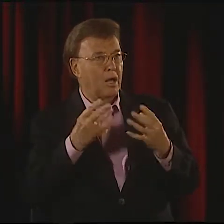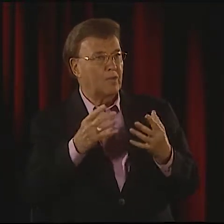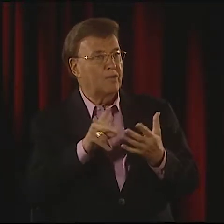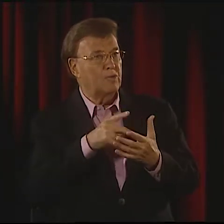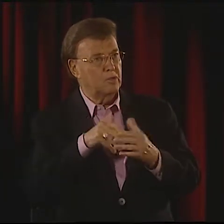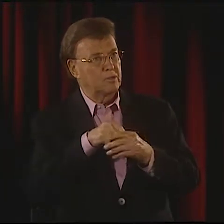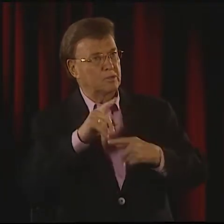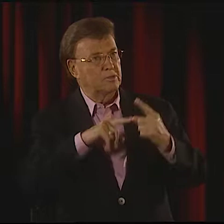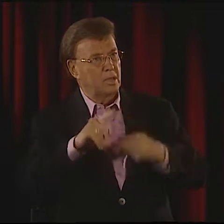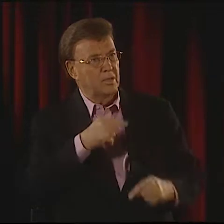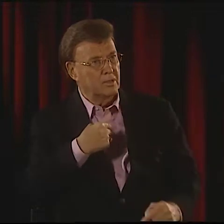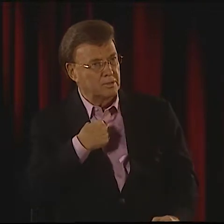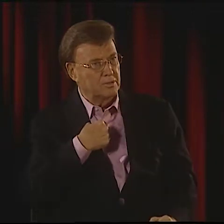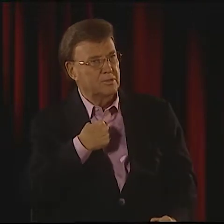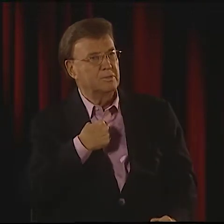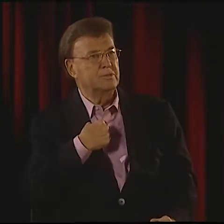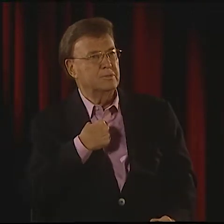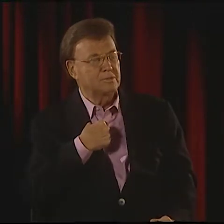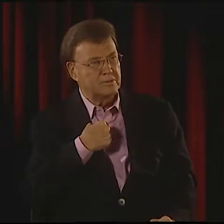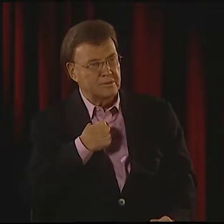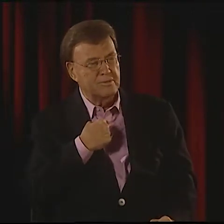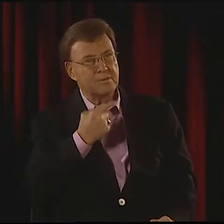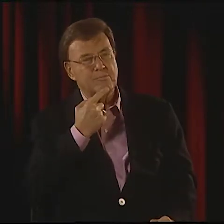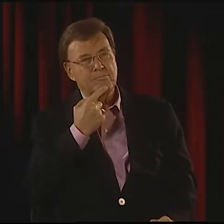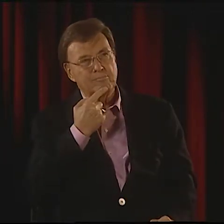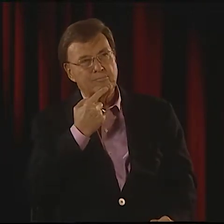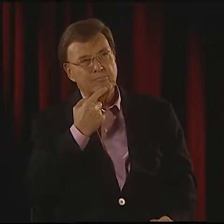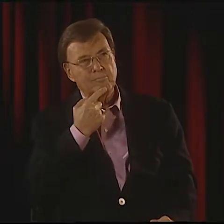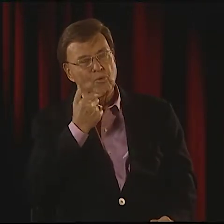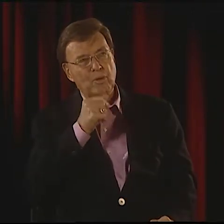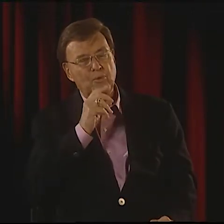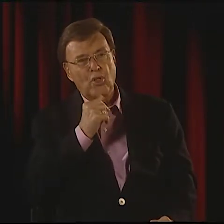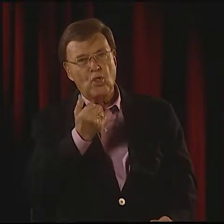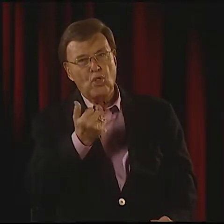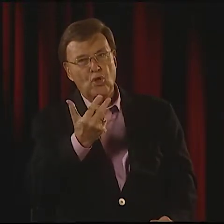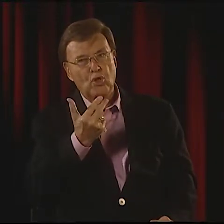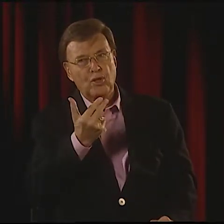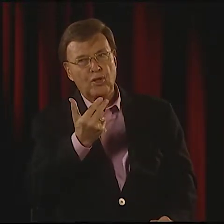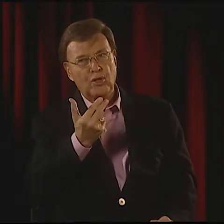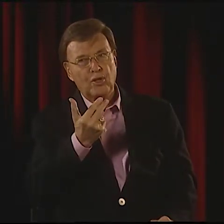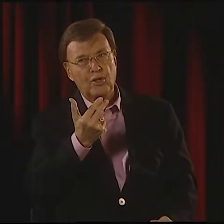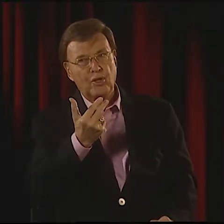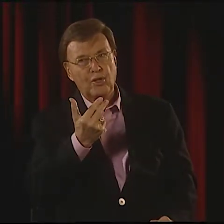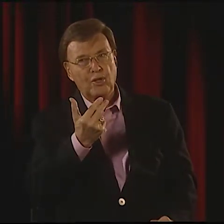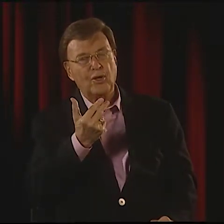AND I LEARNED THE POETRY THIS WAY.